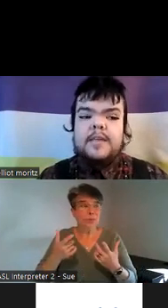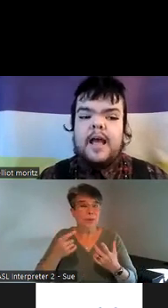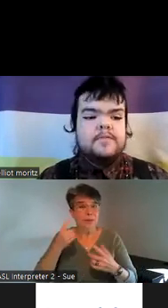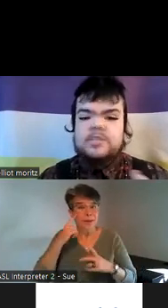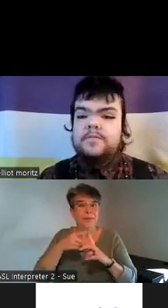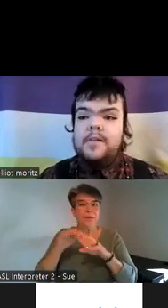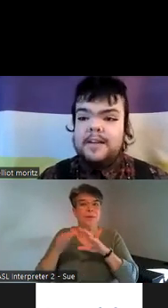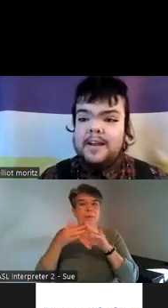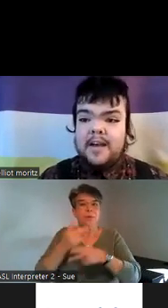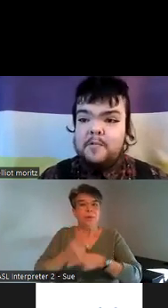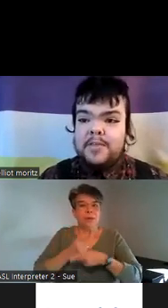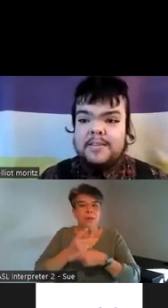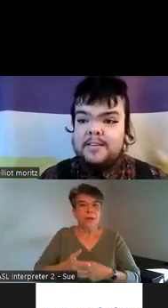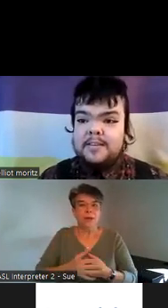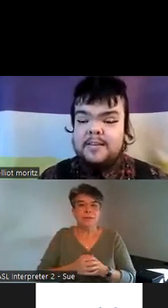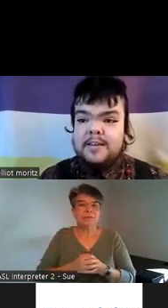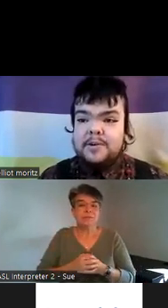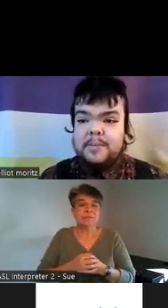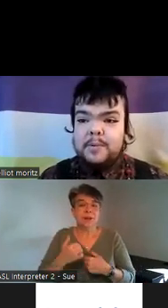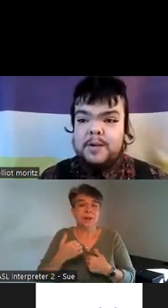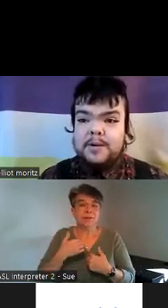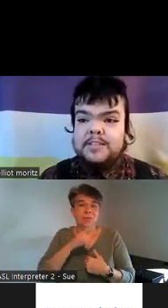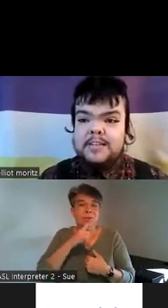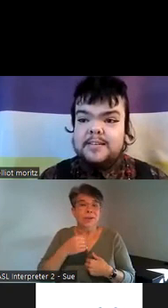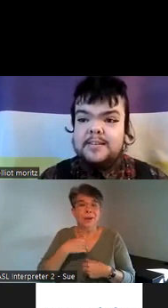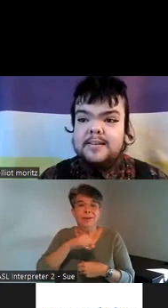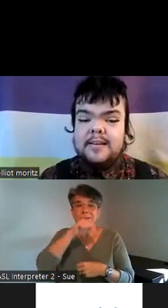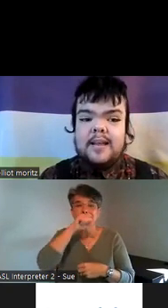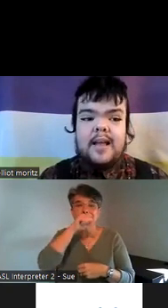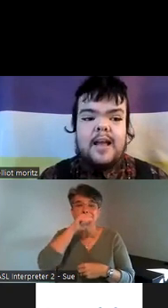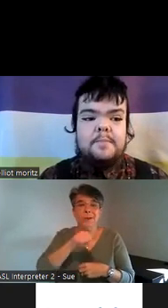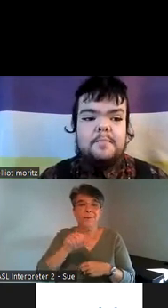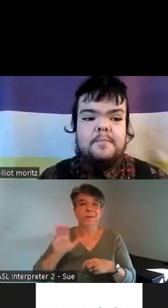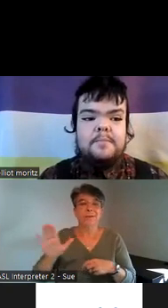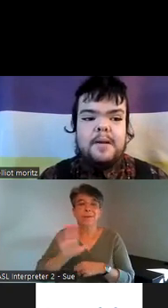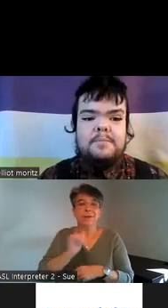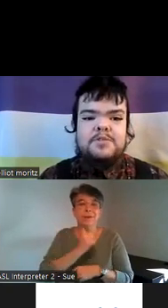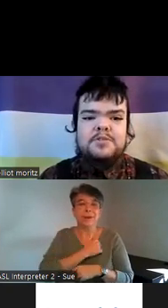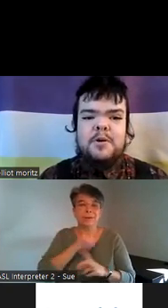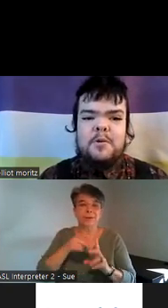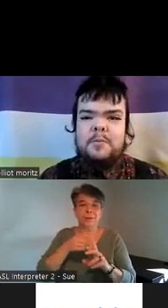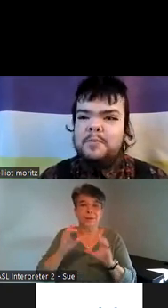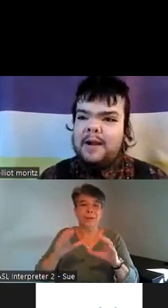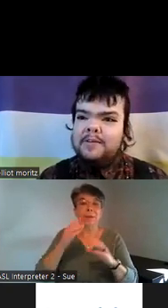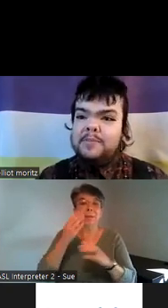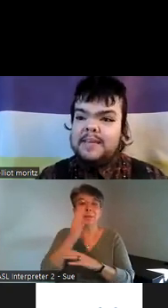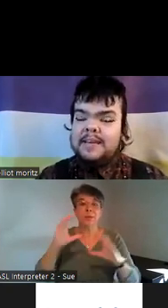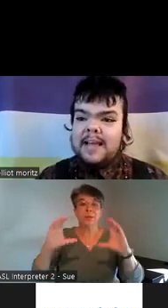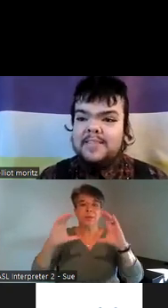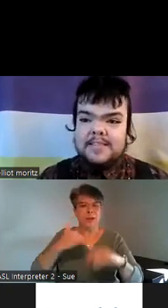that I've just fallen in love with as a [ __ ] queer person I'm I'm so proud of being at this